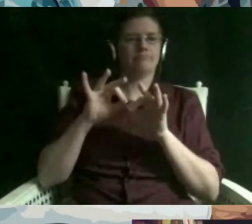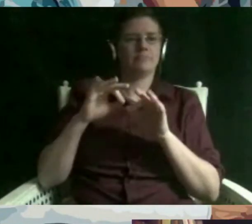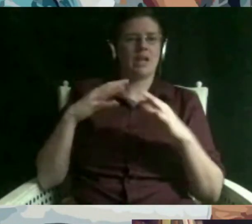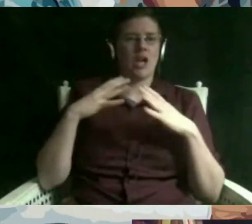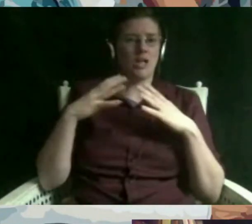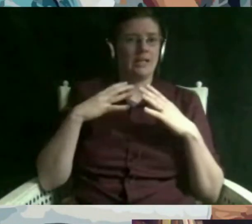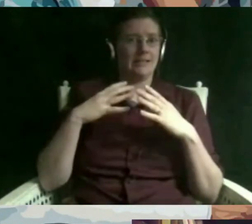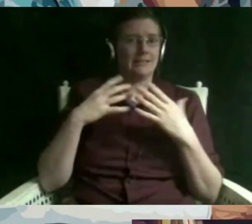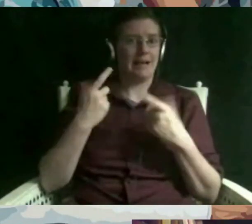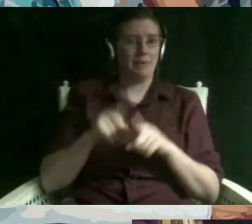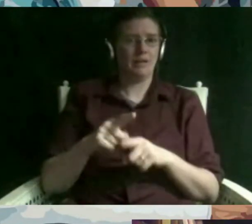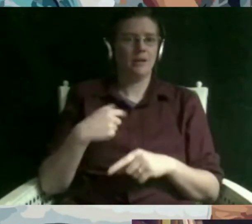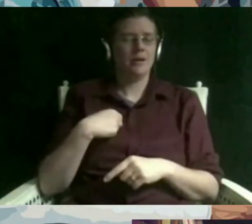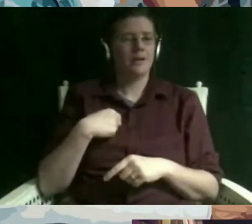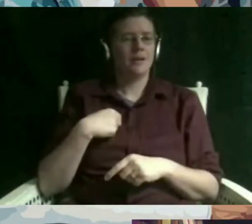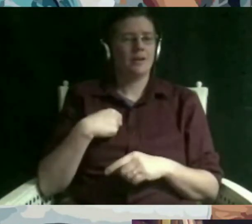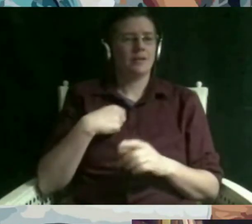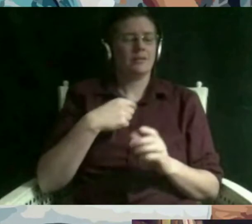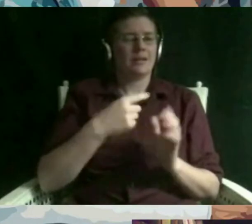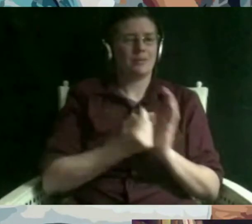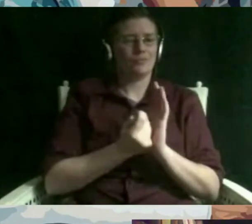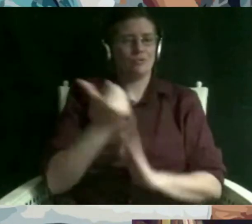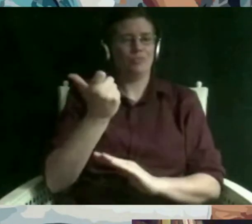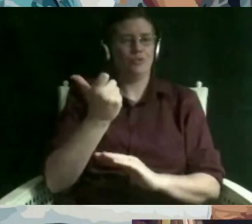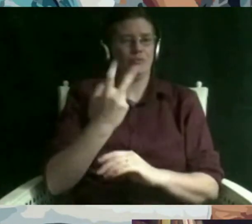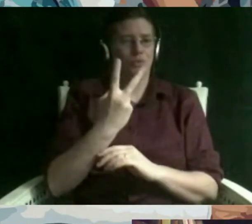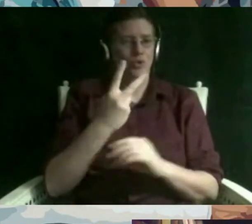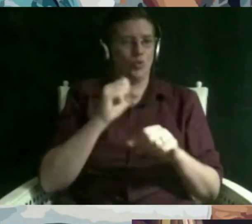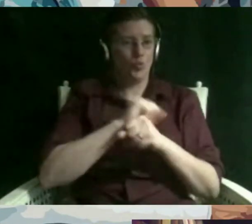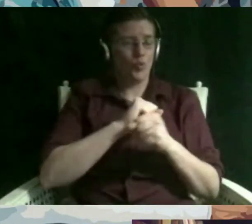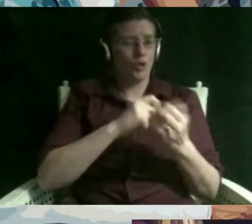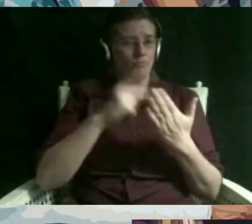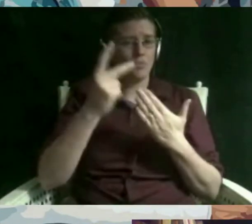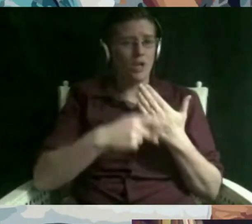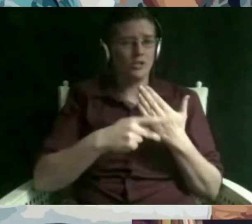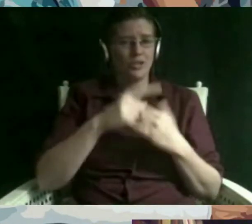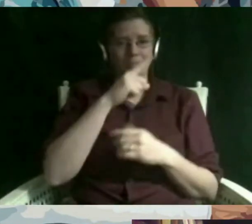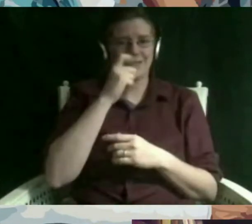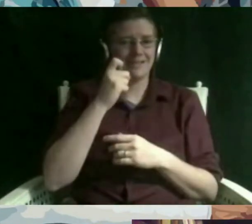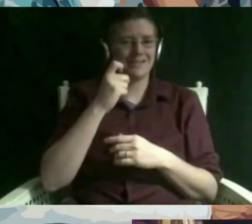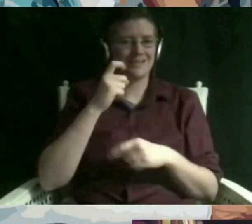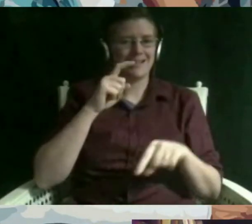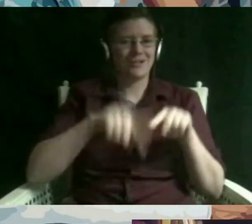from two work projects because they were unable to accommodate my time off for yom kippur which was